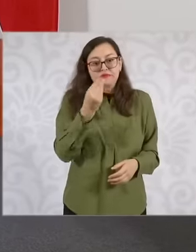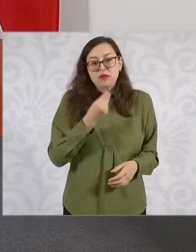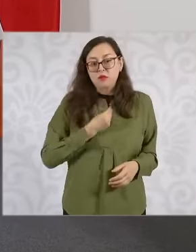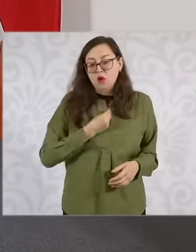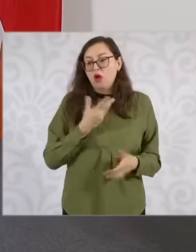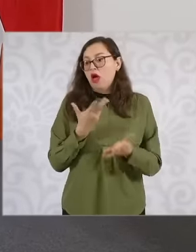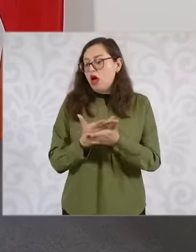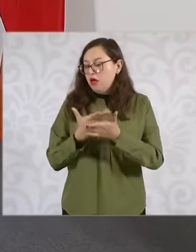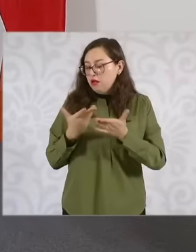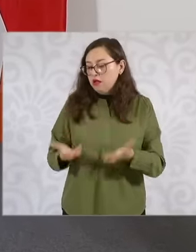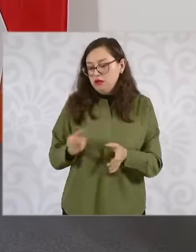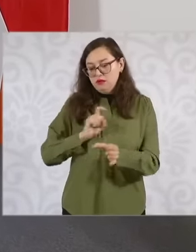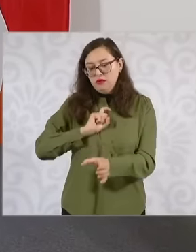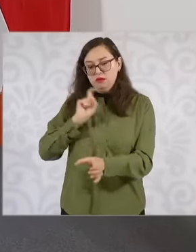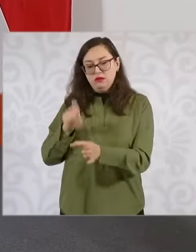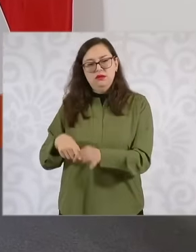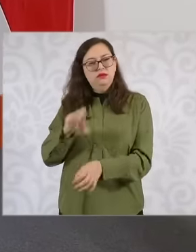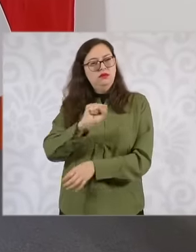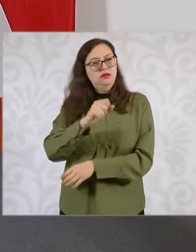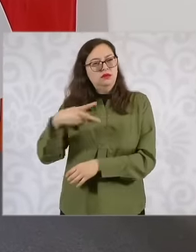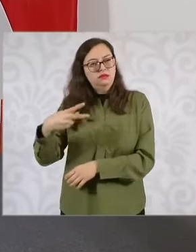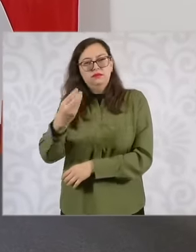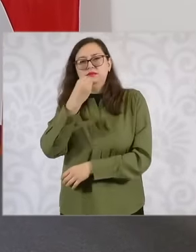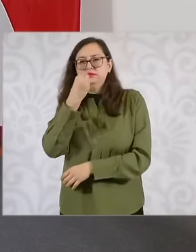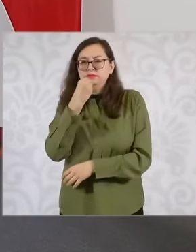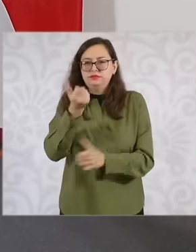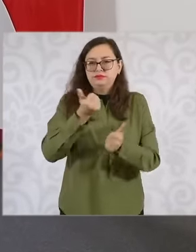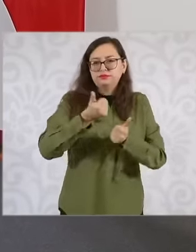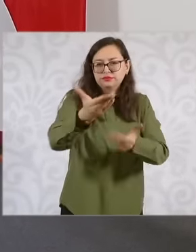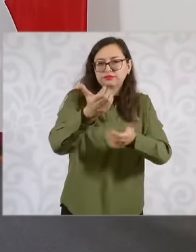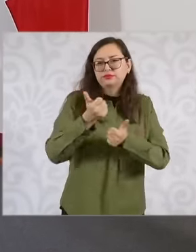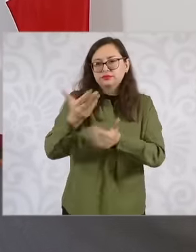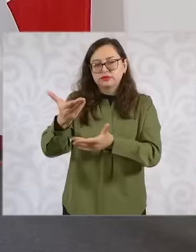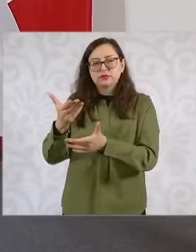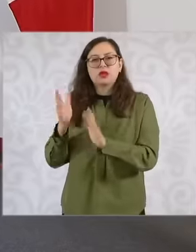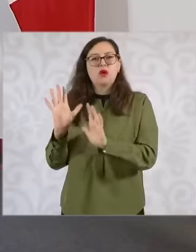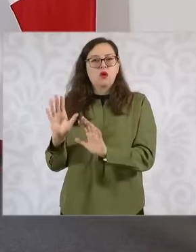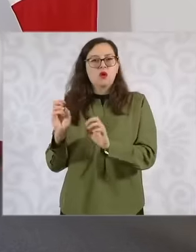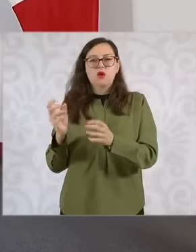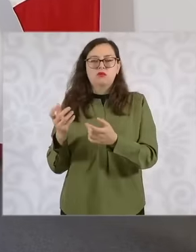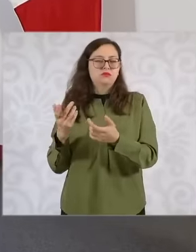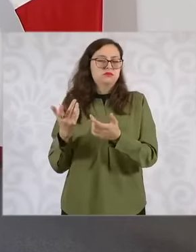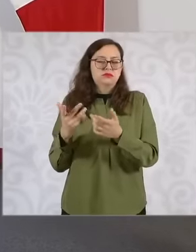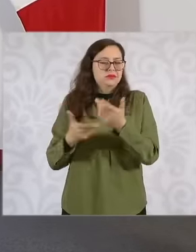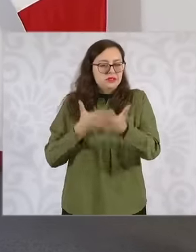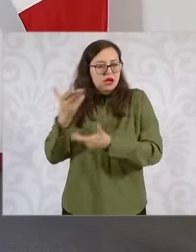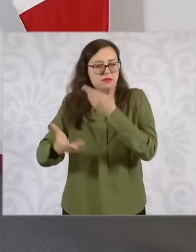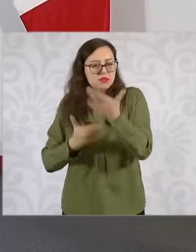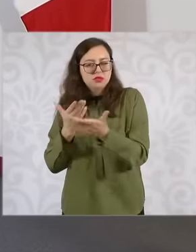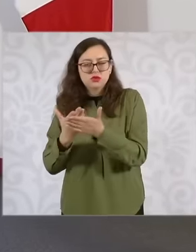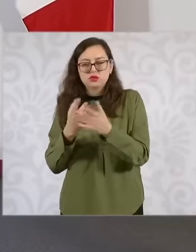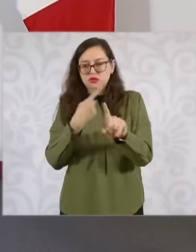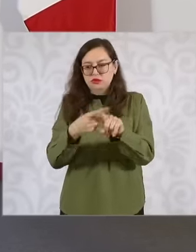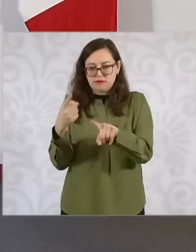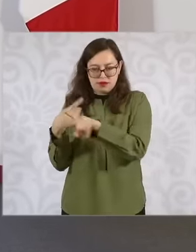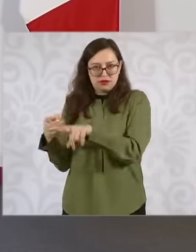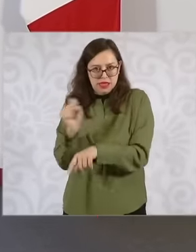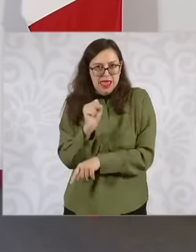home products are hired through telephone applications, the majority of these applications are